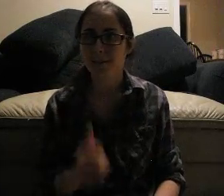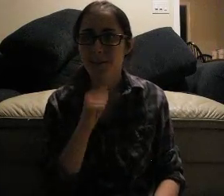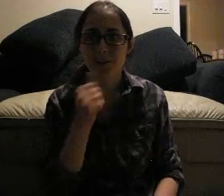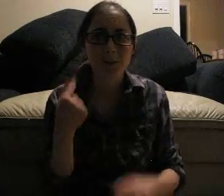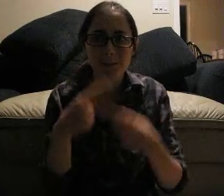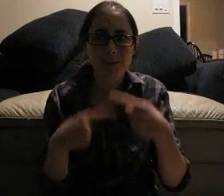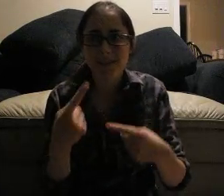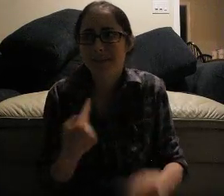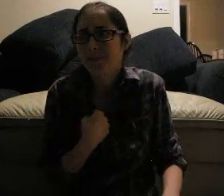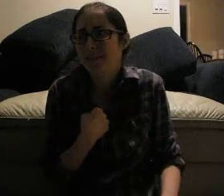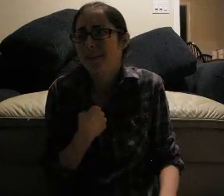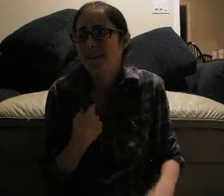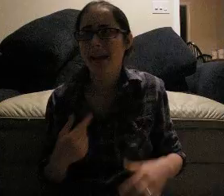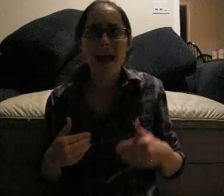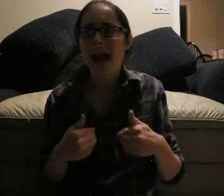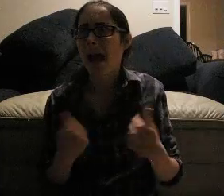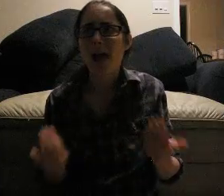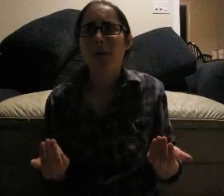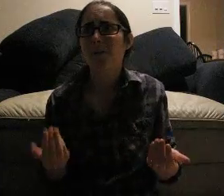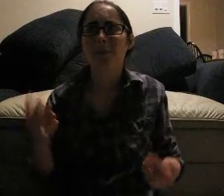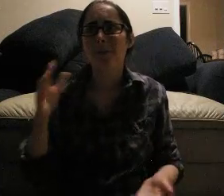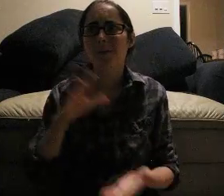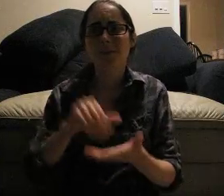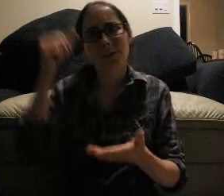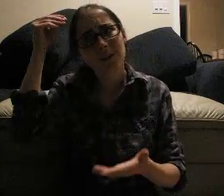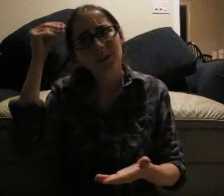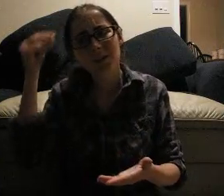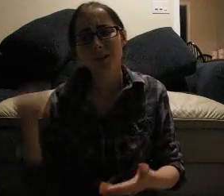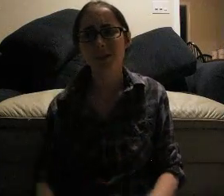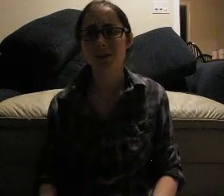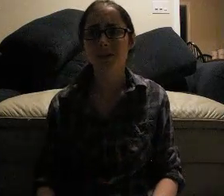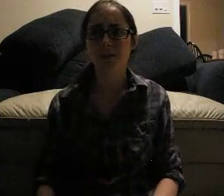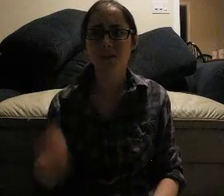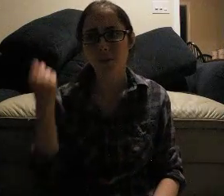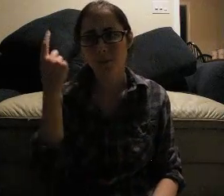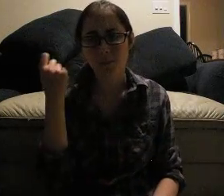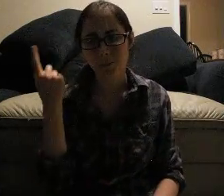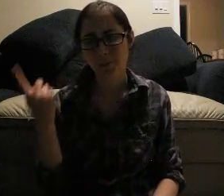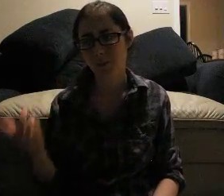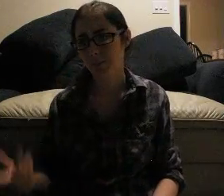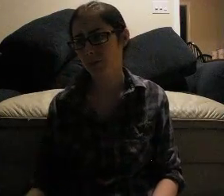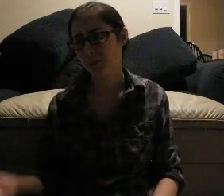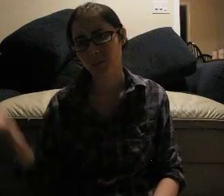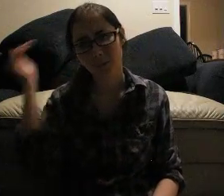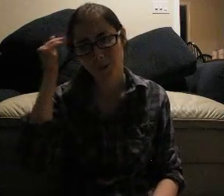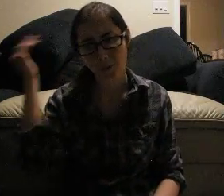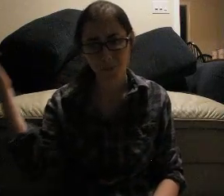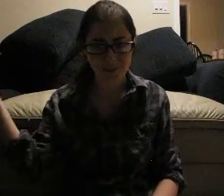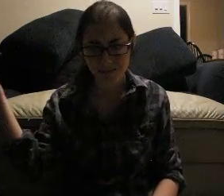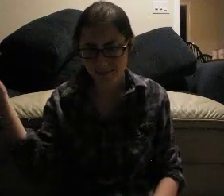You don't sign to me how am I supposed to learn / remember /